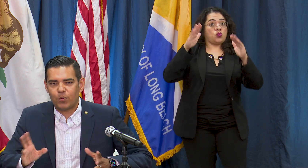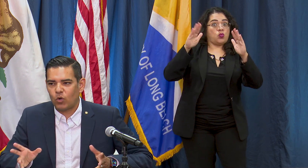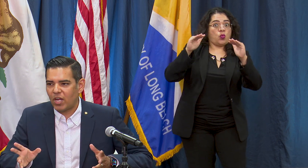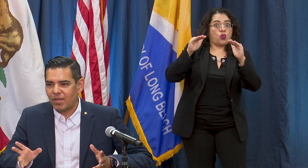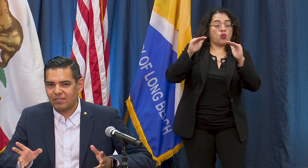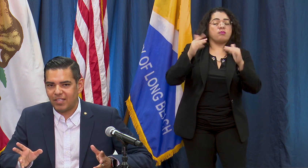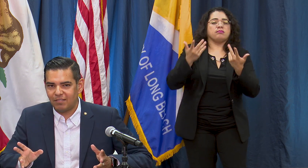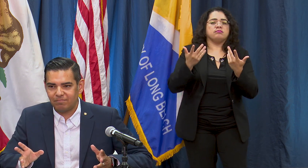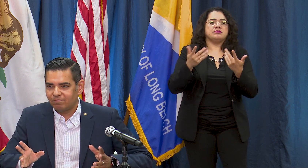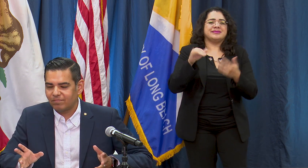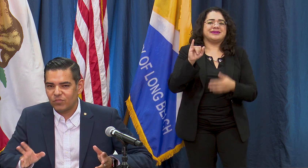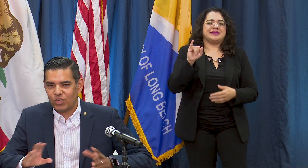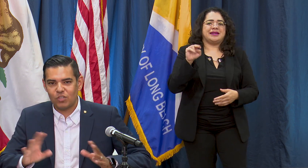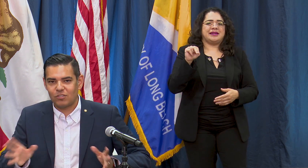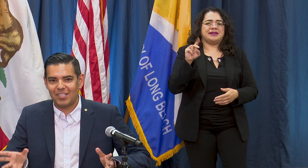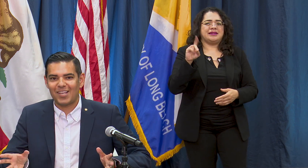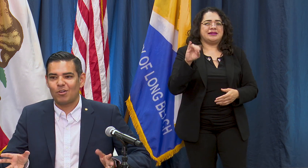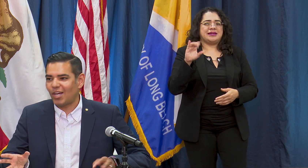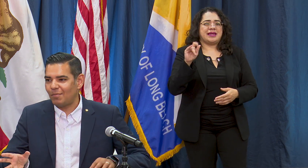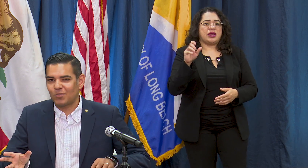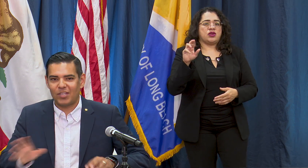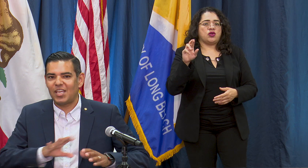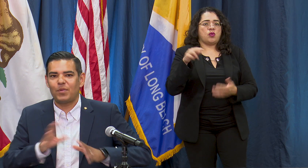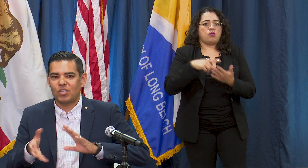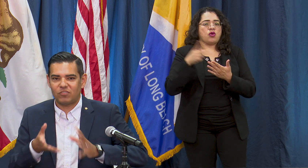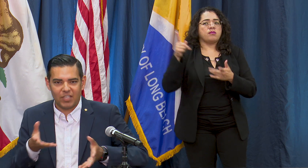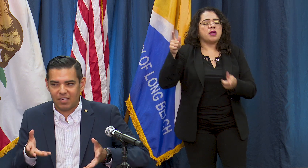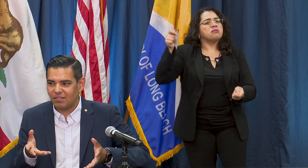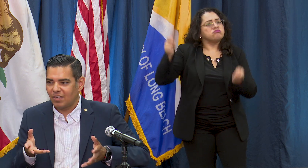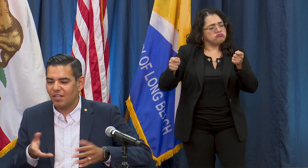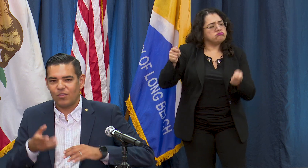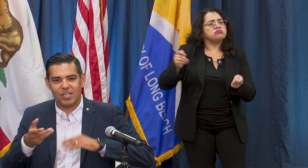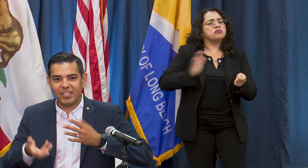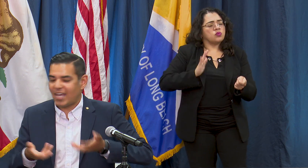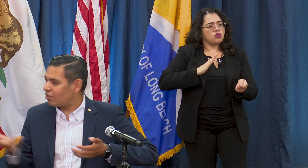program has seen changes the entire time so they keep adjusting it. The indicators